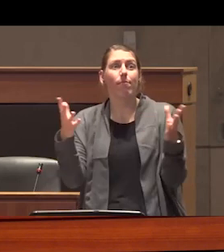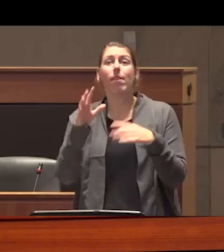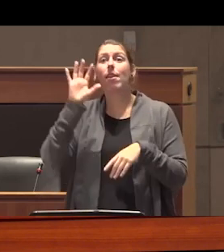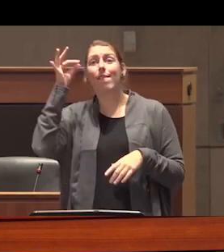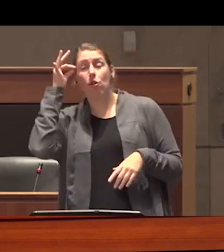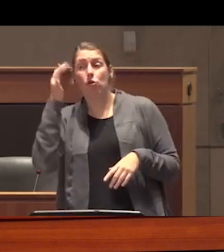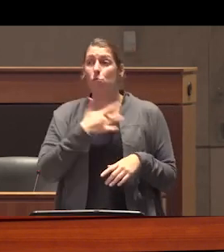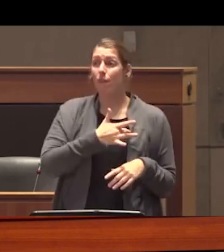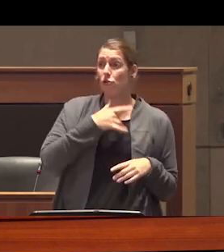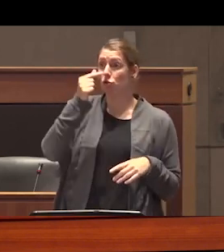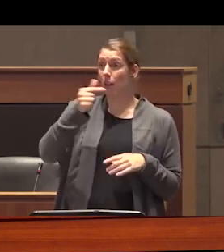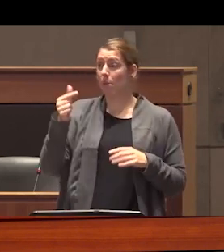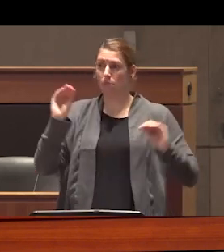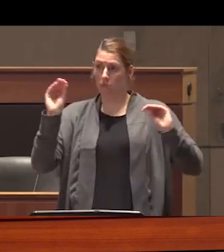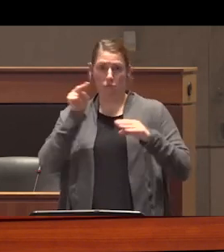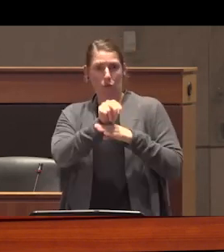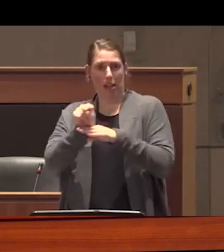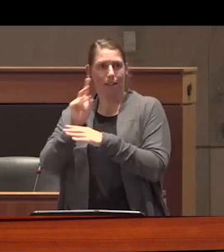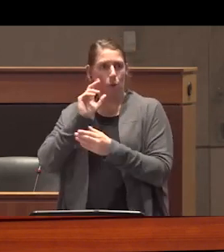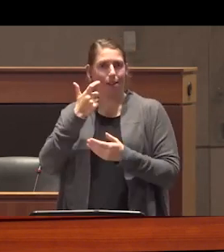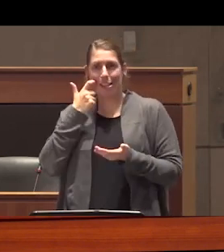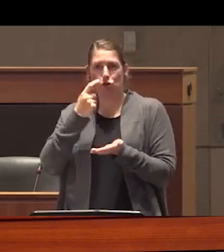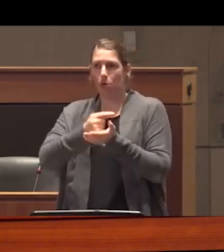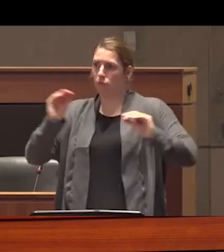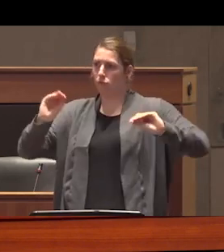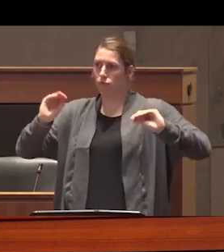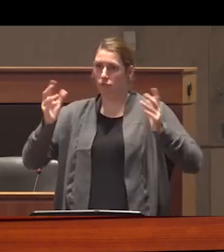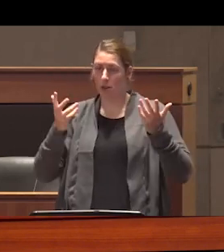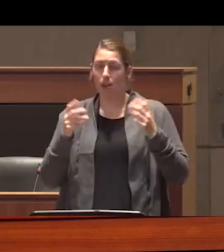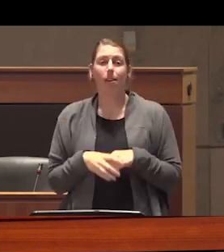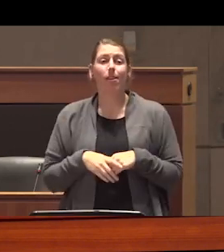nor provincial governments regulate addiction treatment there is no centralized database